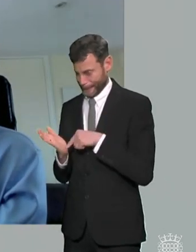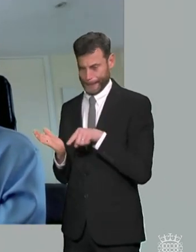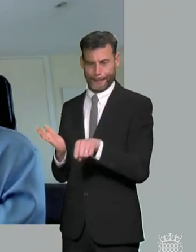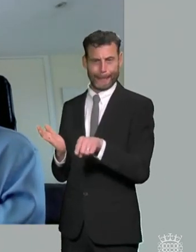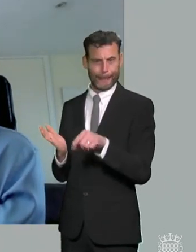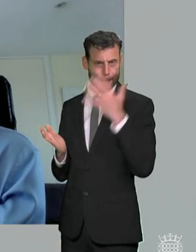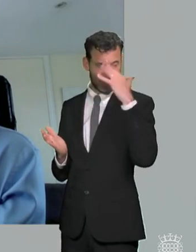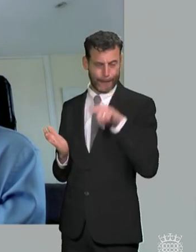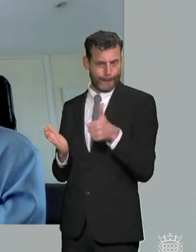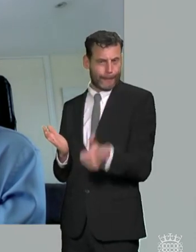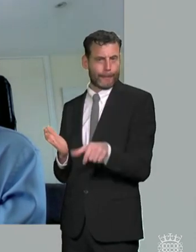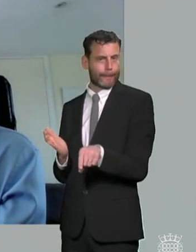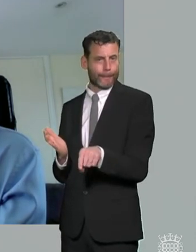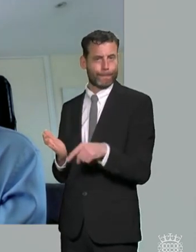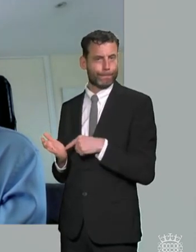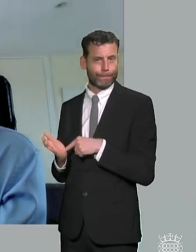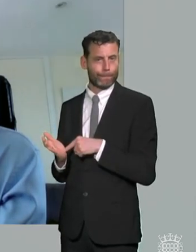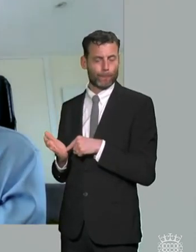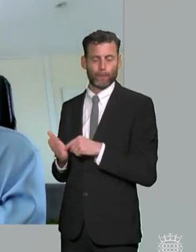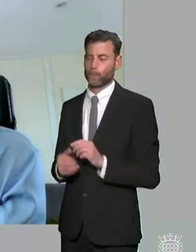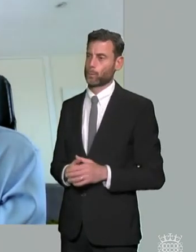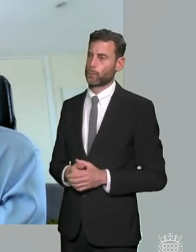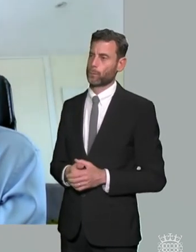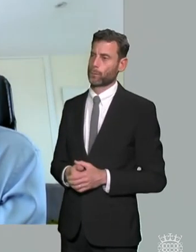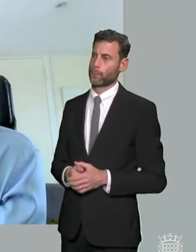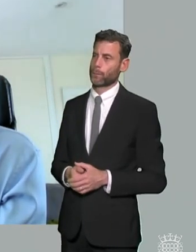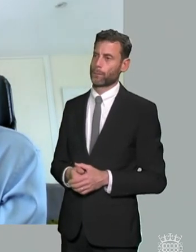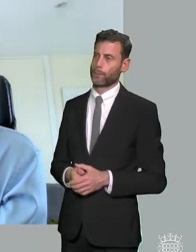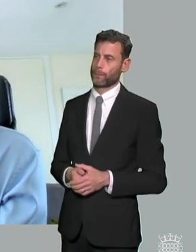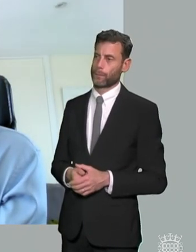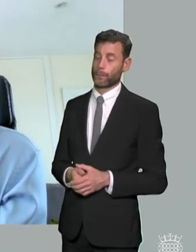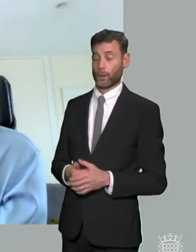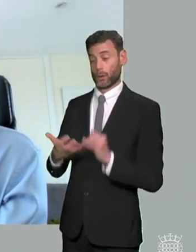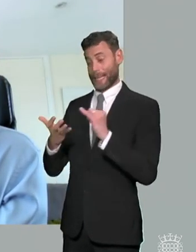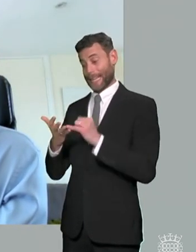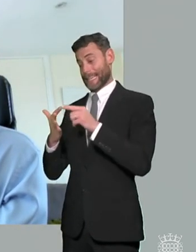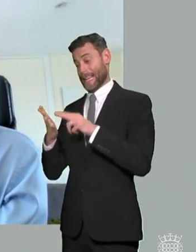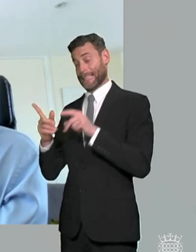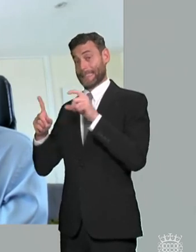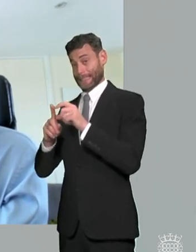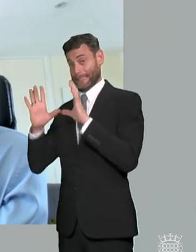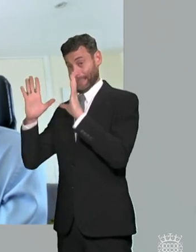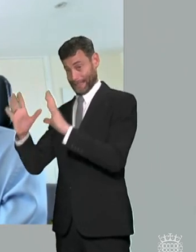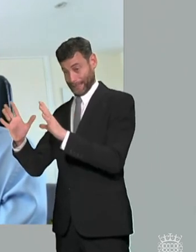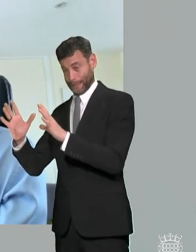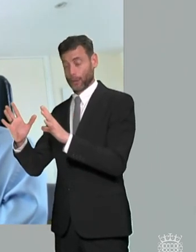you know there is a huge overlap between um scnd between looked after children